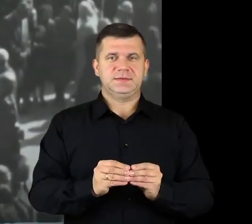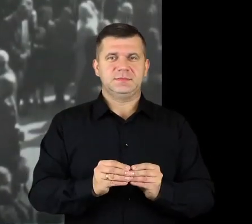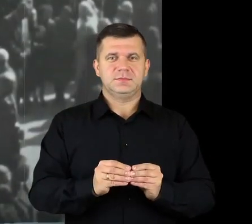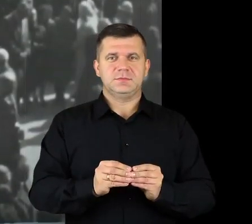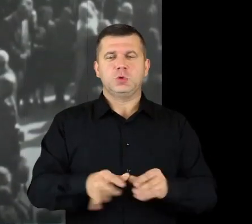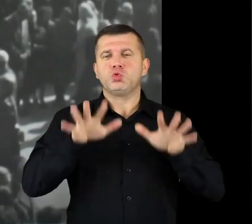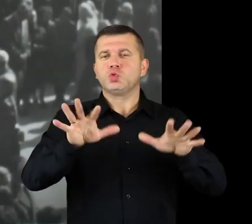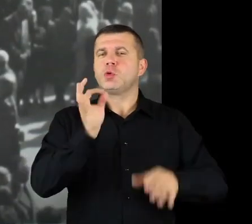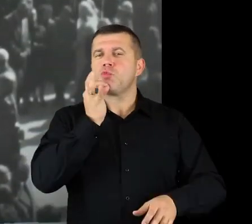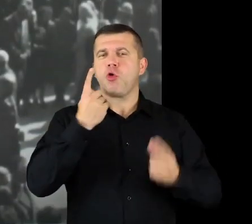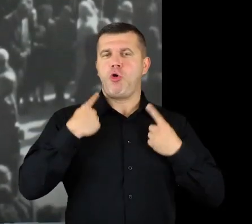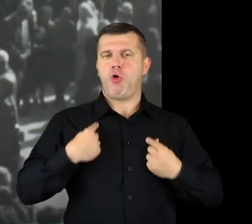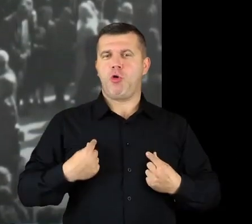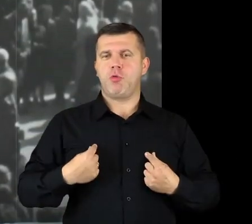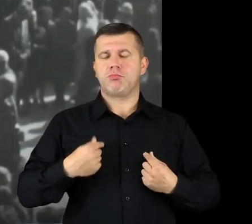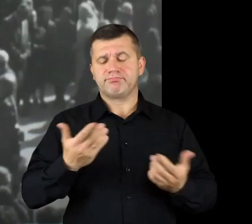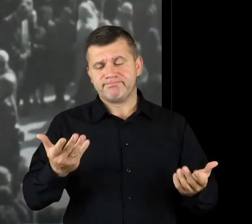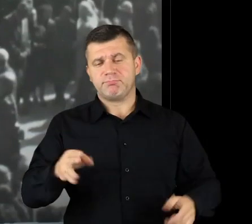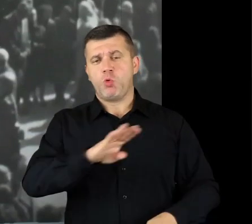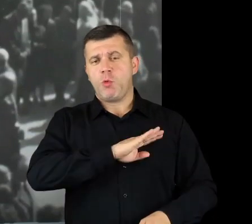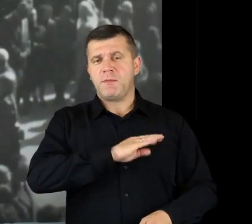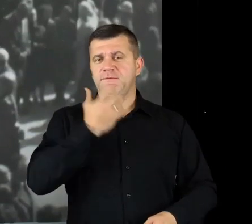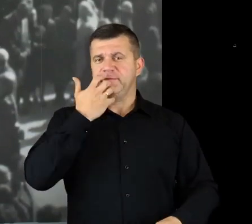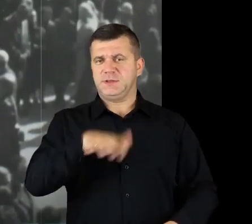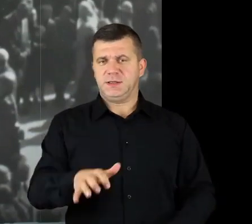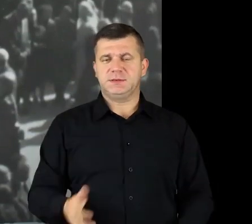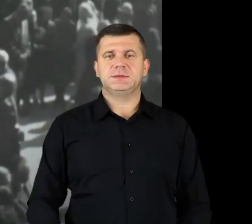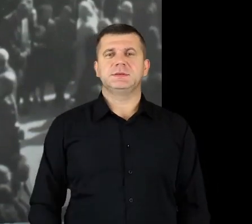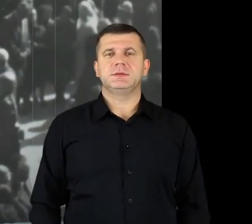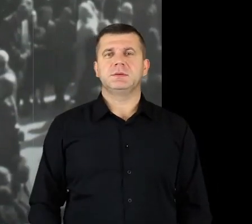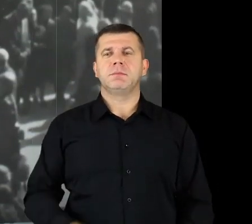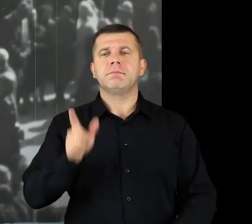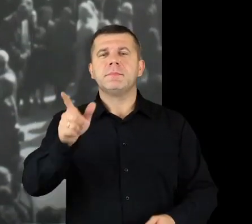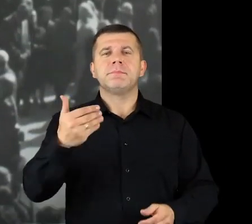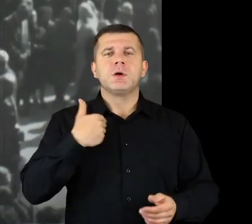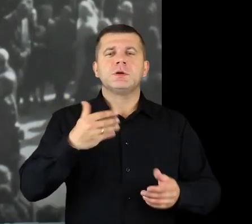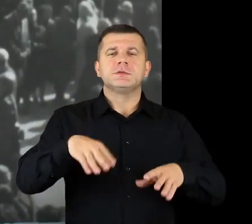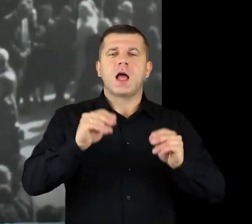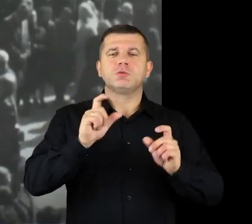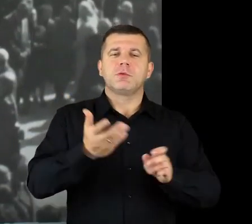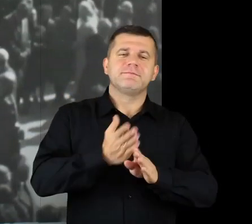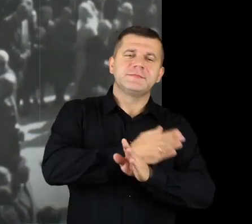A lot of young people died to soon because they started too soon…